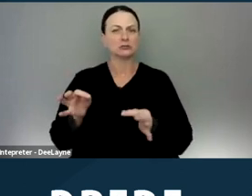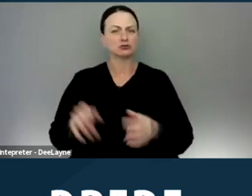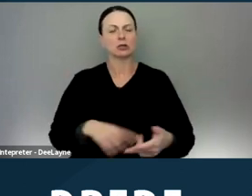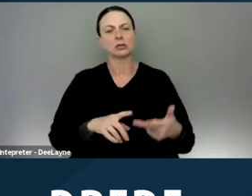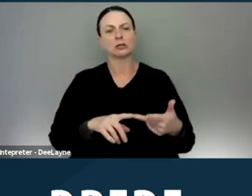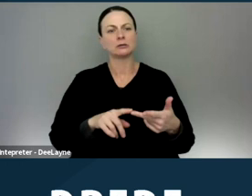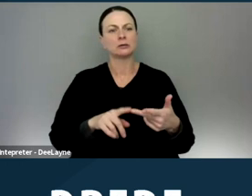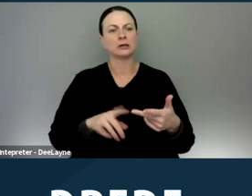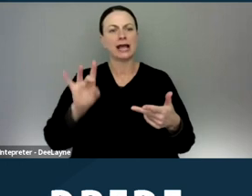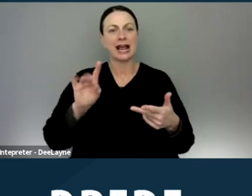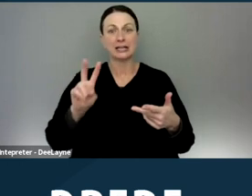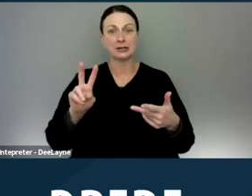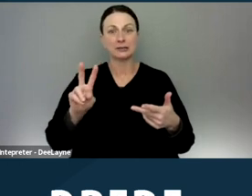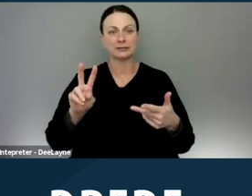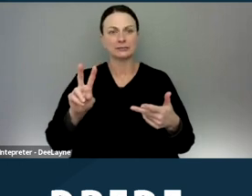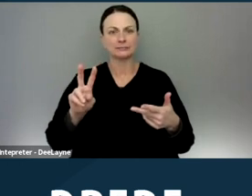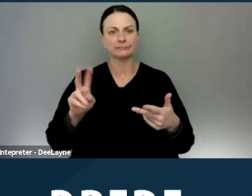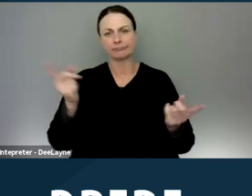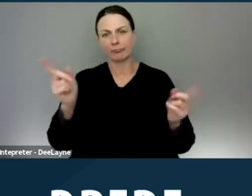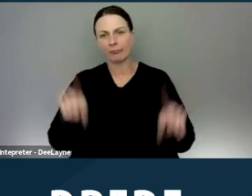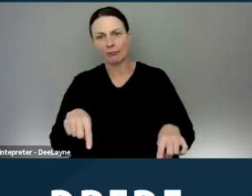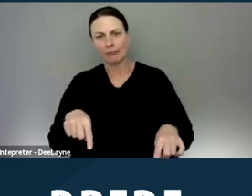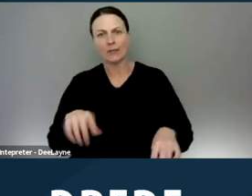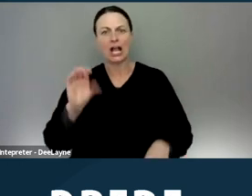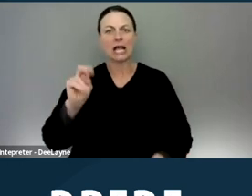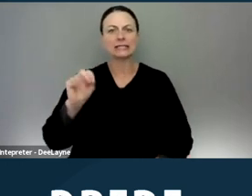82 of them were conciliated, which is resolved